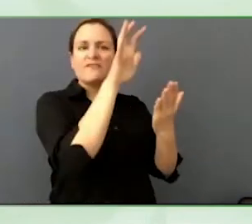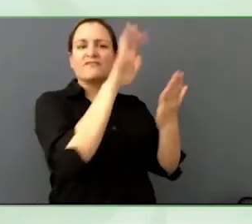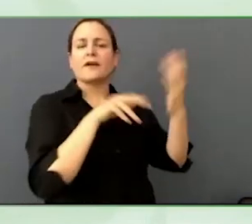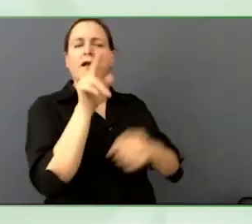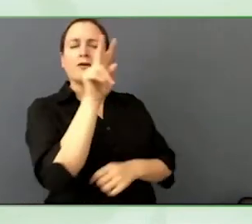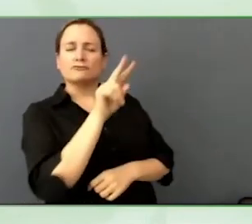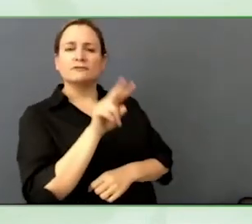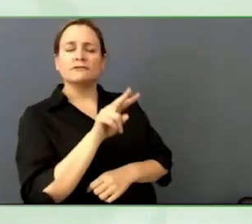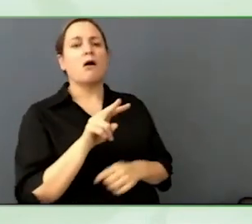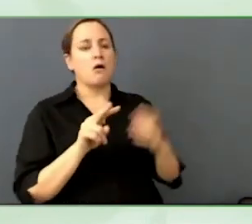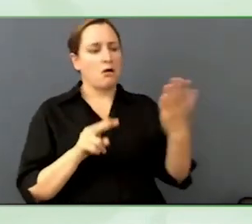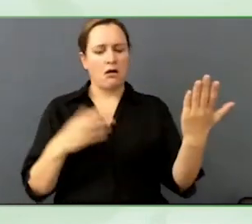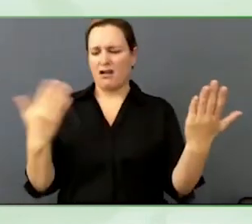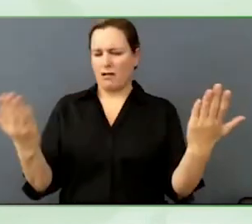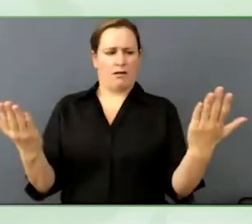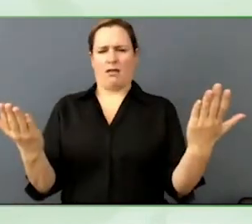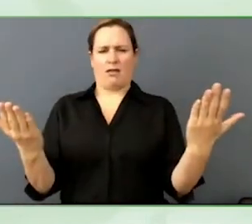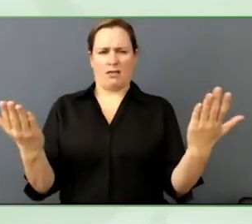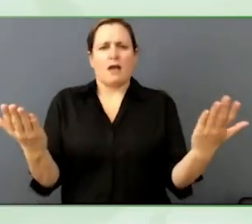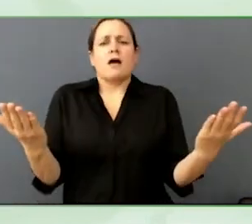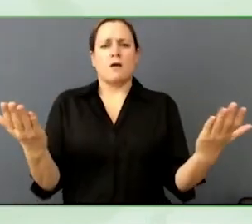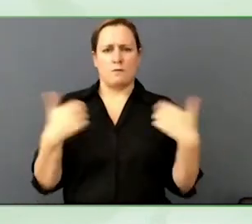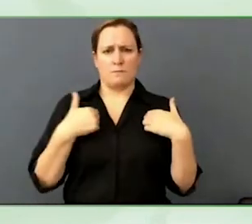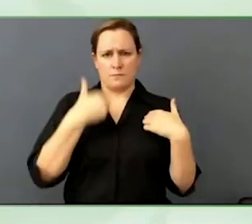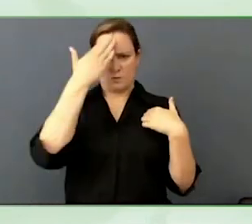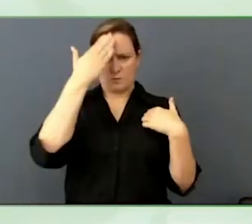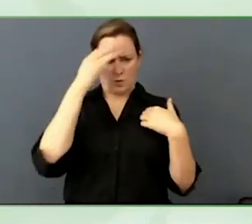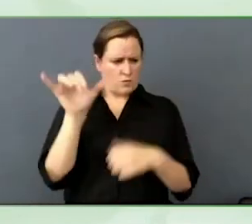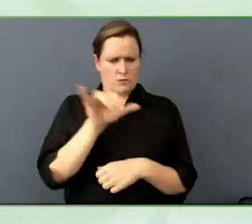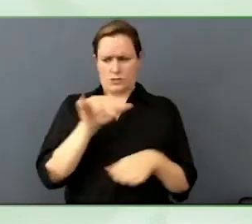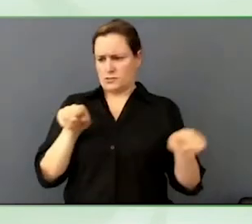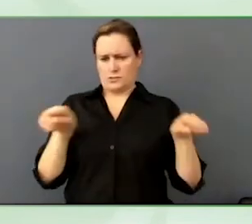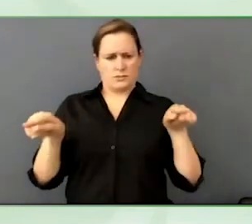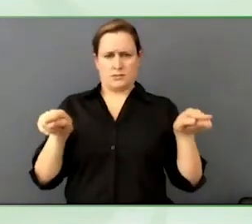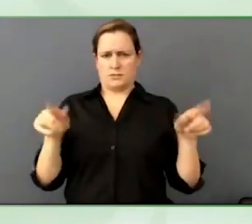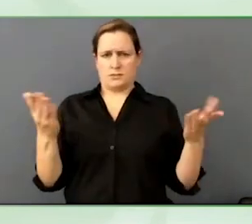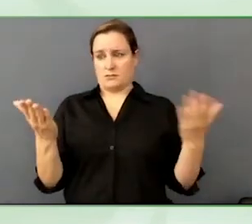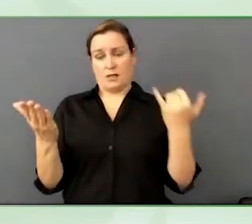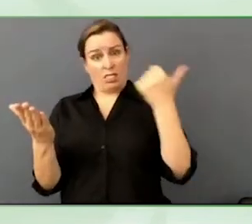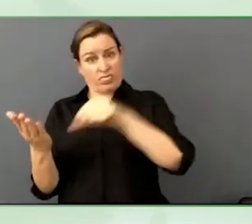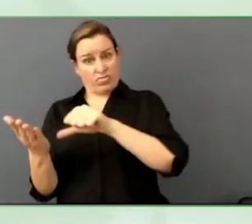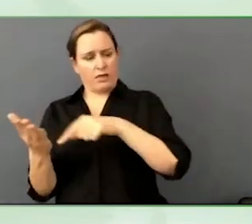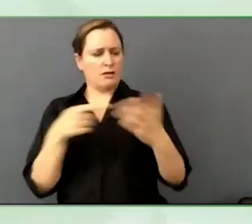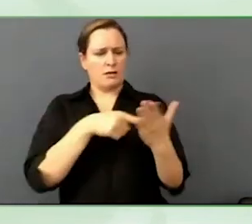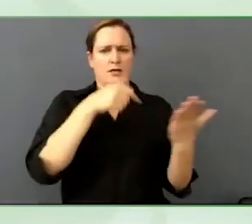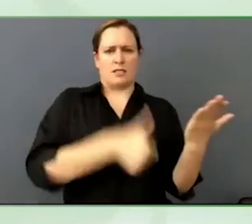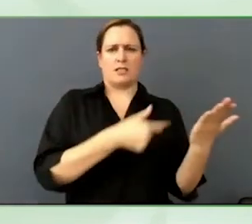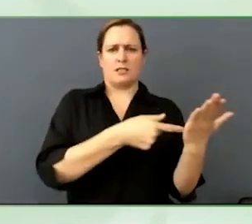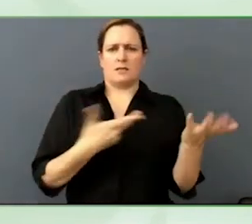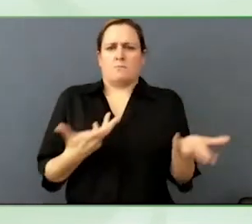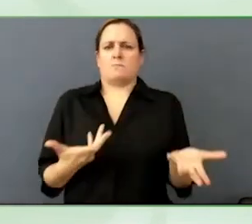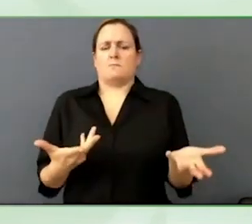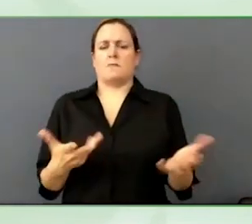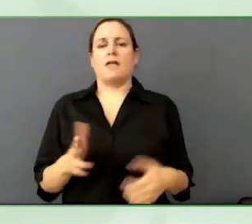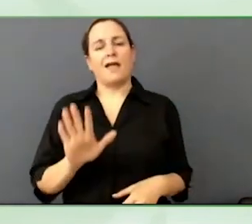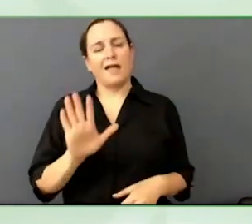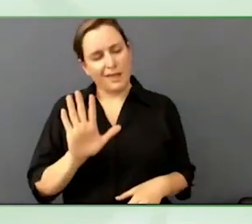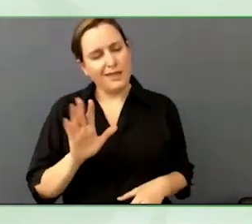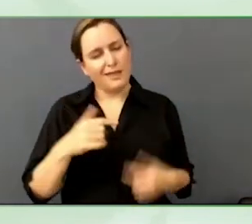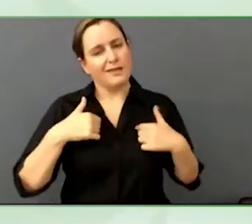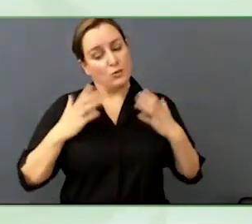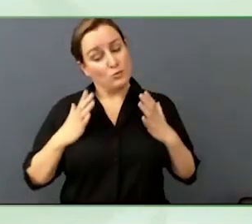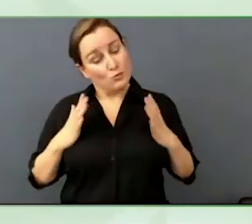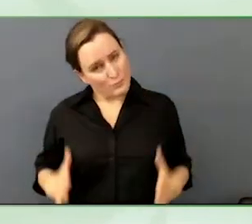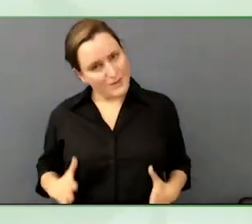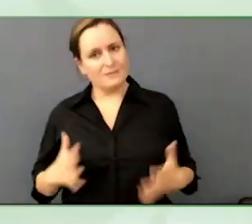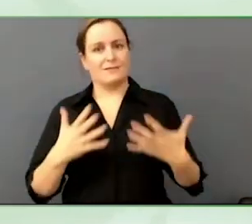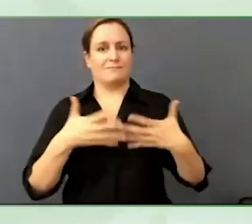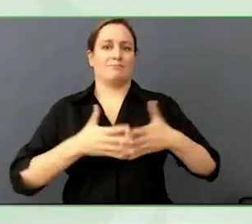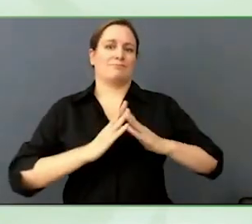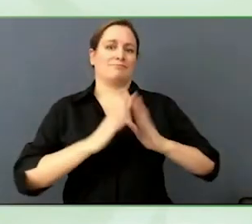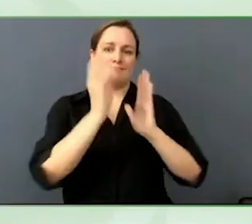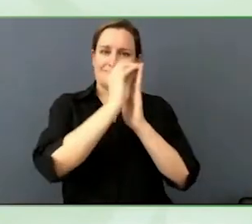for how with the human interaction, it can be important.